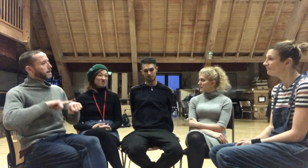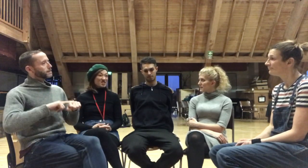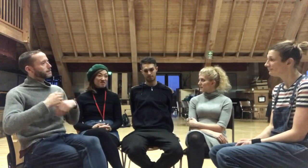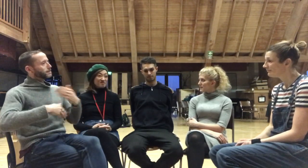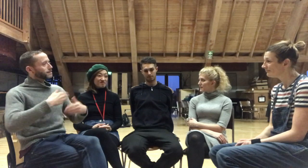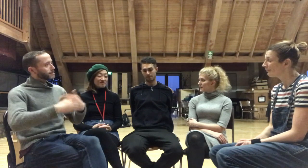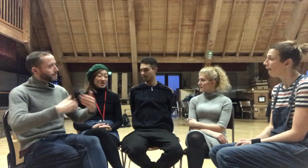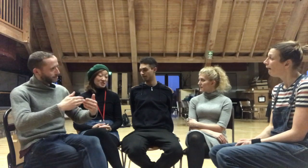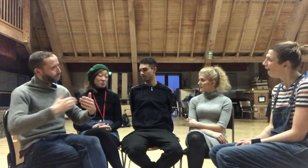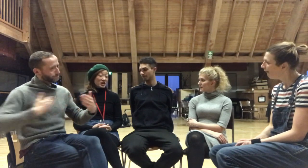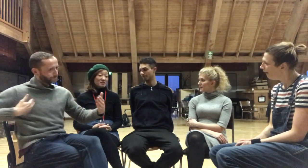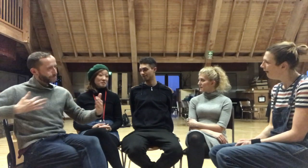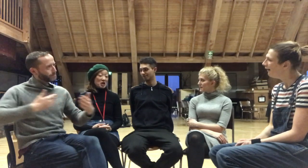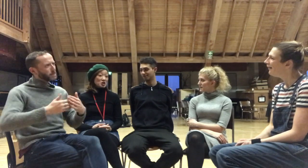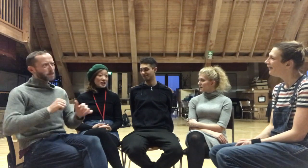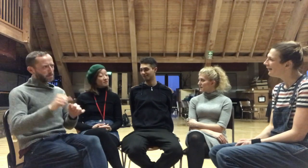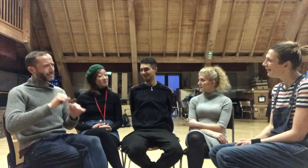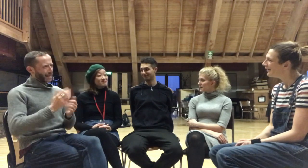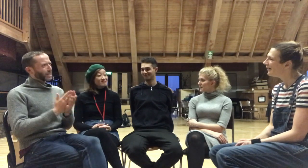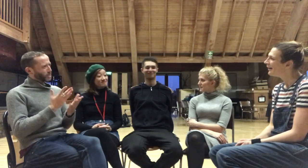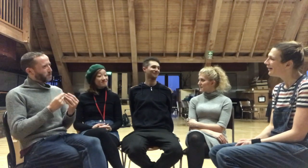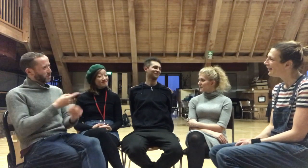So it's a lot better actually.